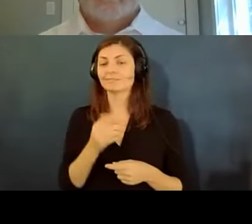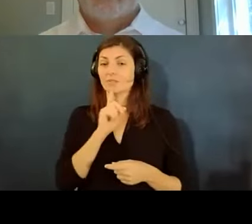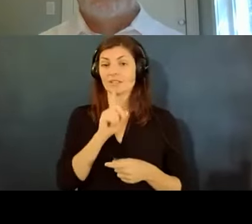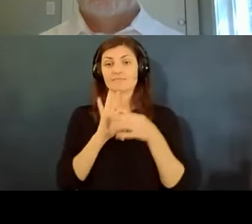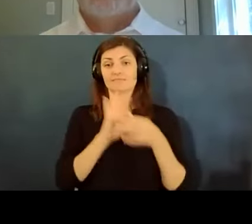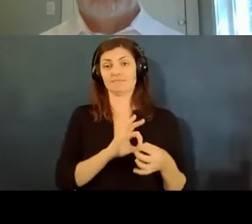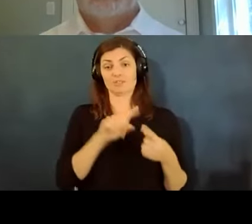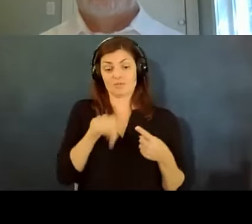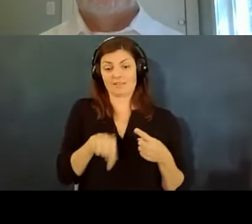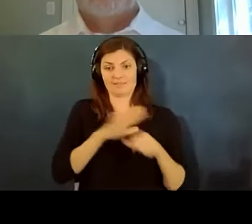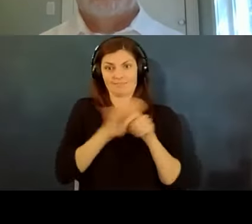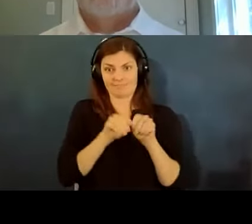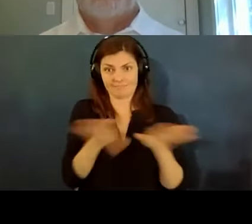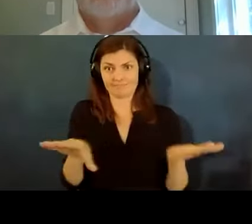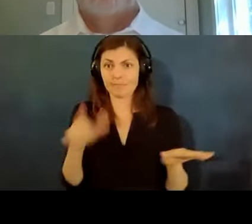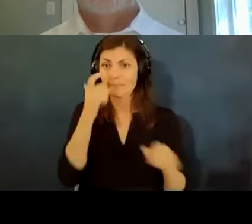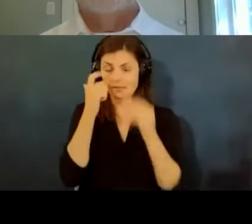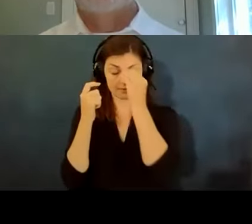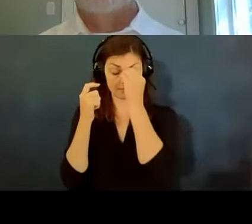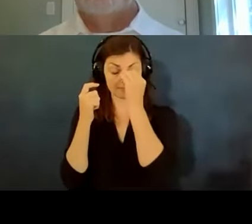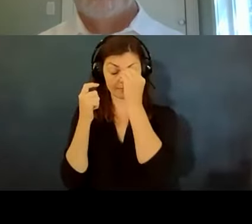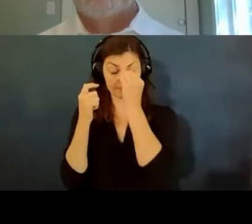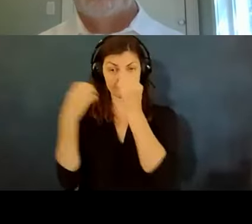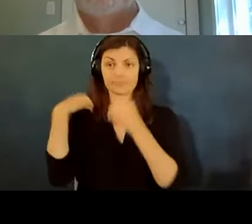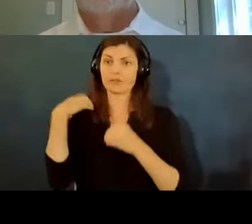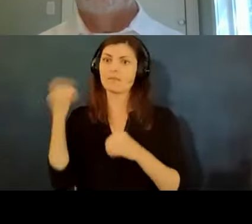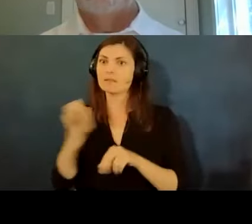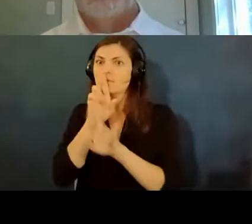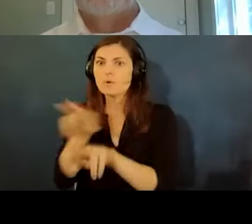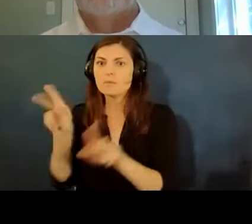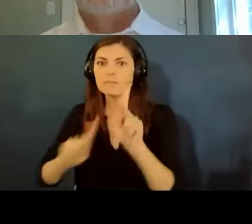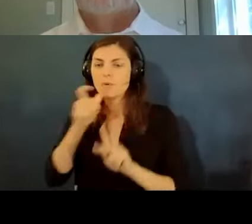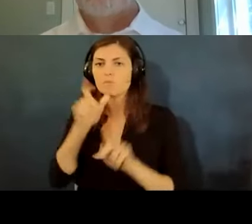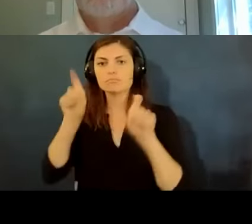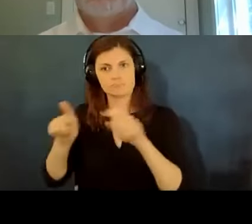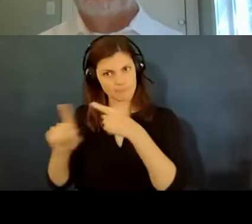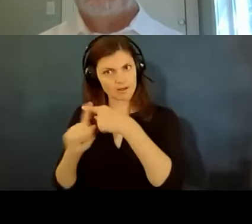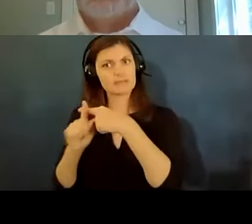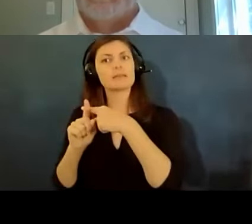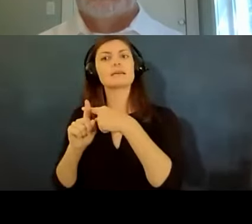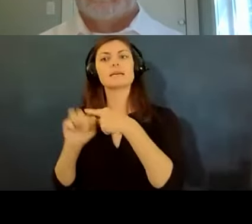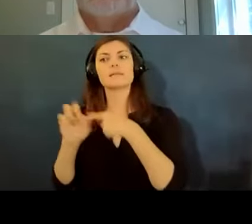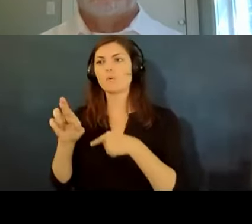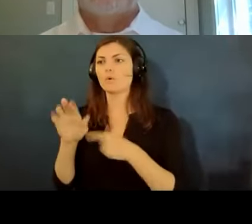there is an obligation on the employers to report people who test positive or to do contact tracing